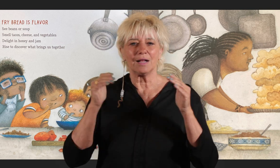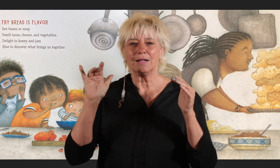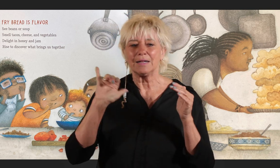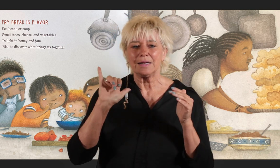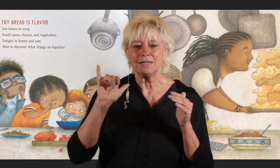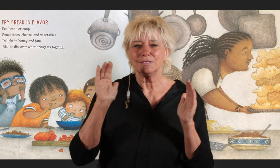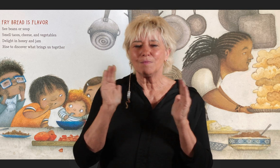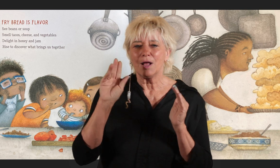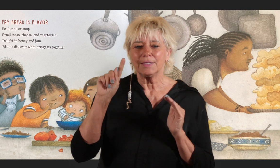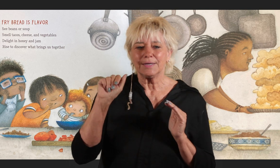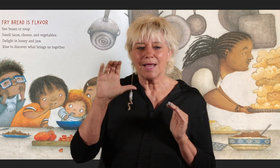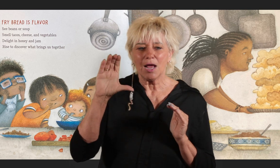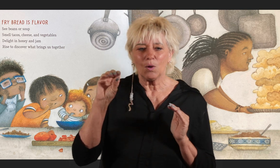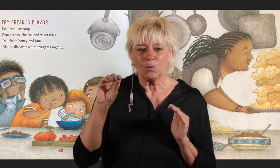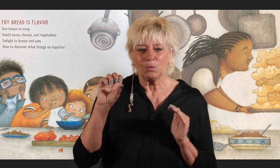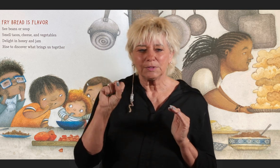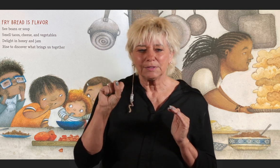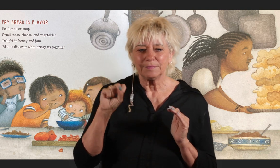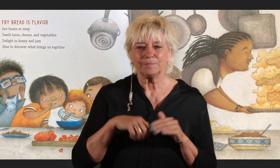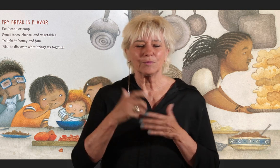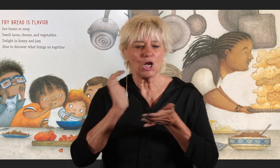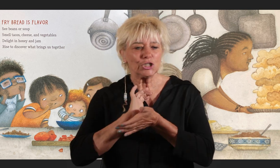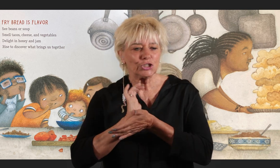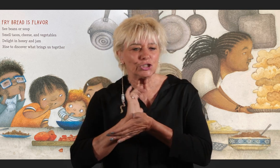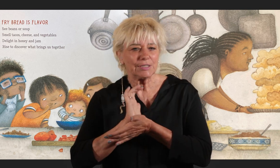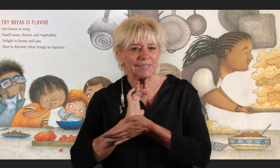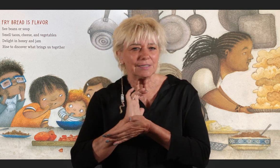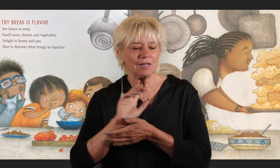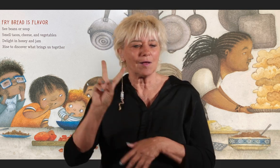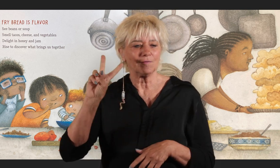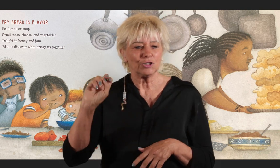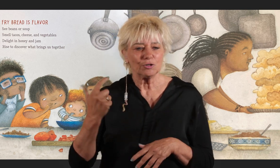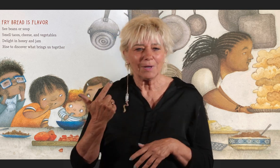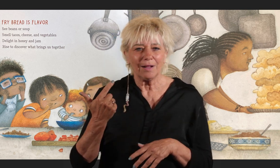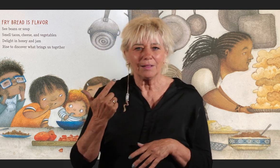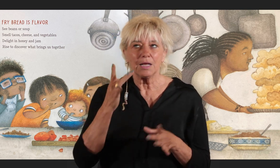Smell tacos, cheese, and vegetables